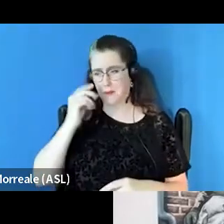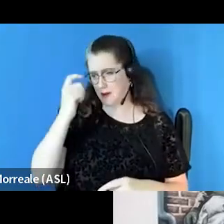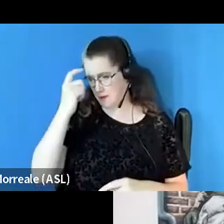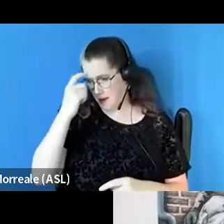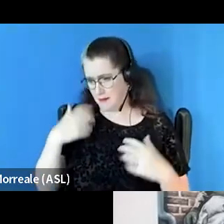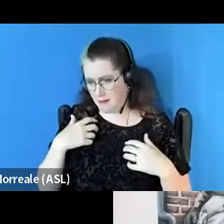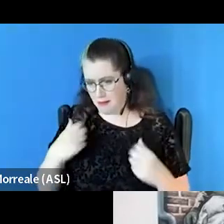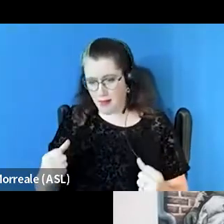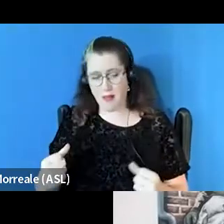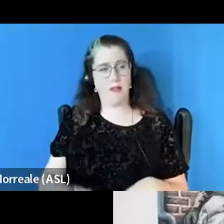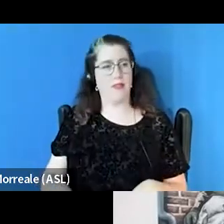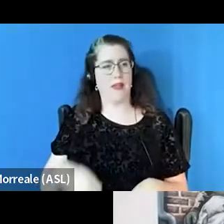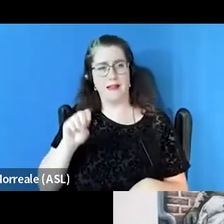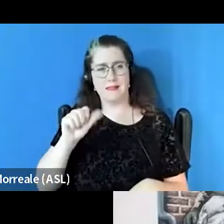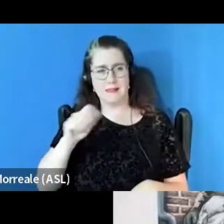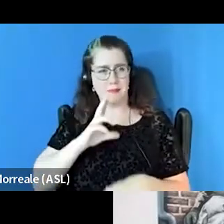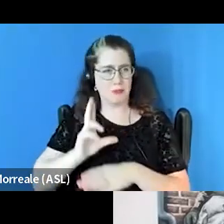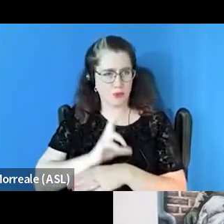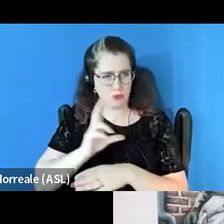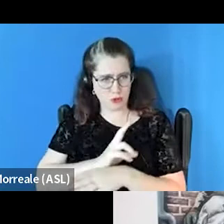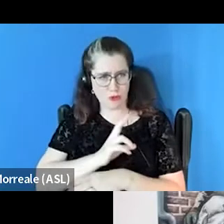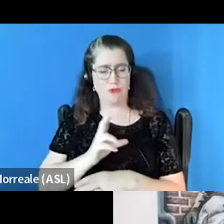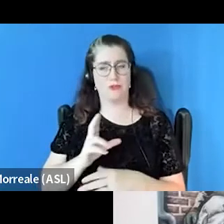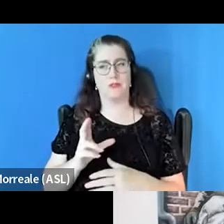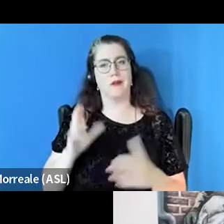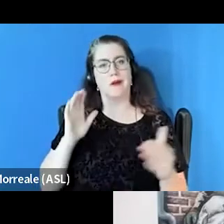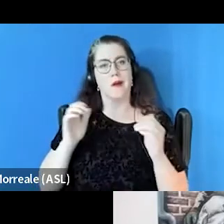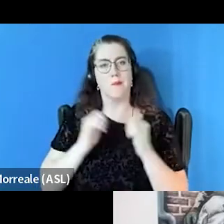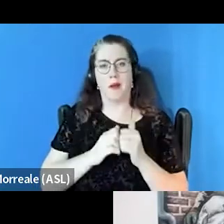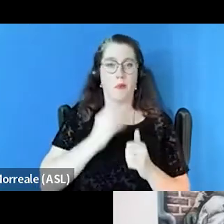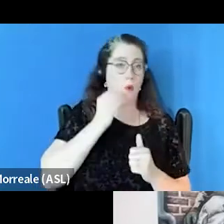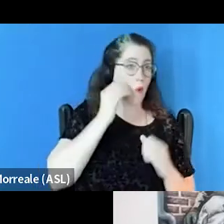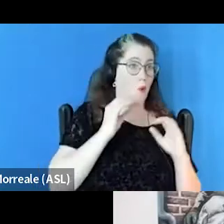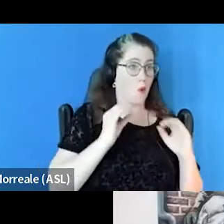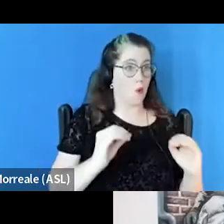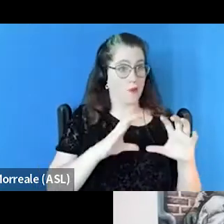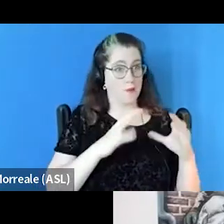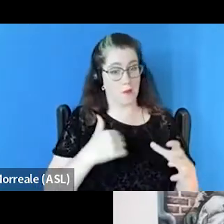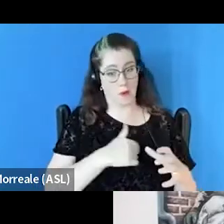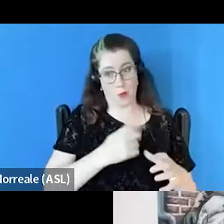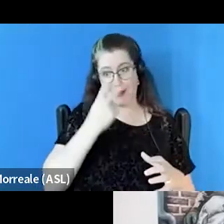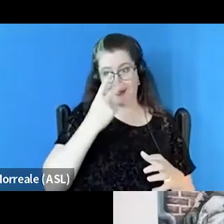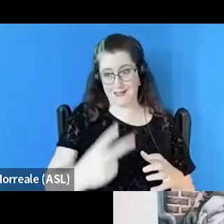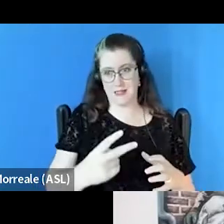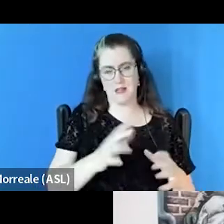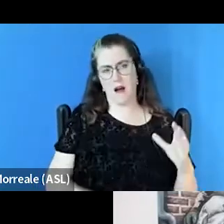behind closed doors compared to the homeless population that we see across the country